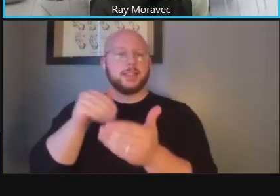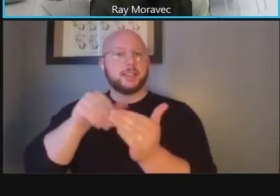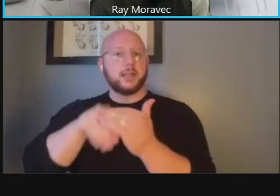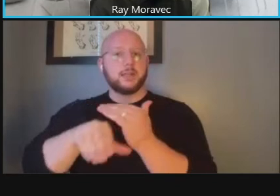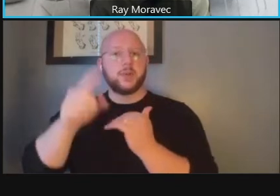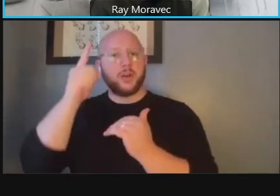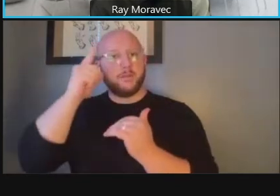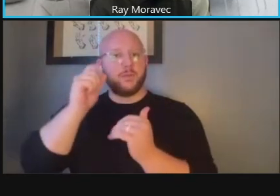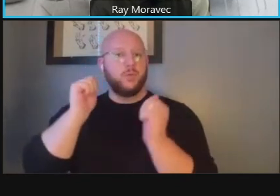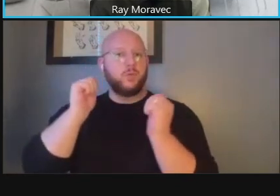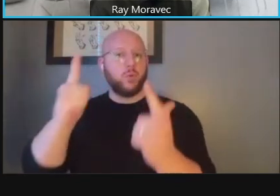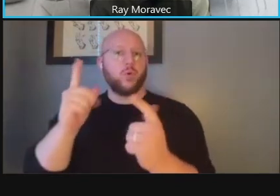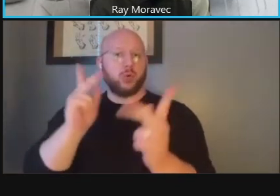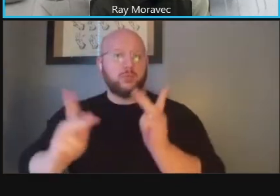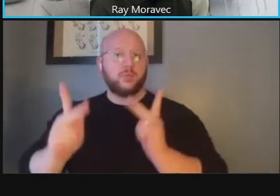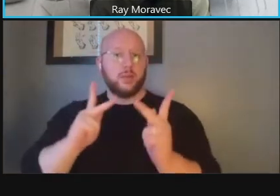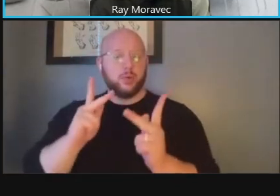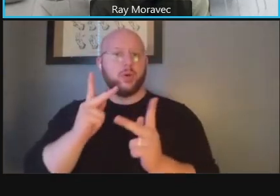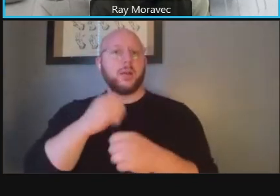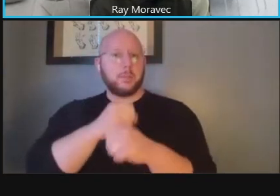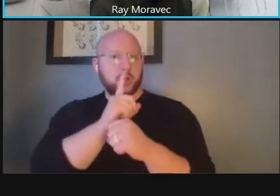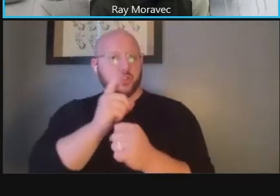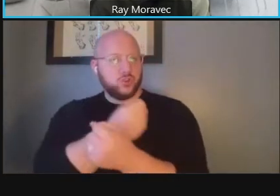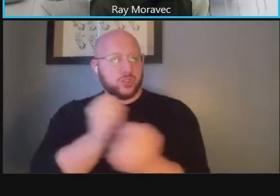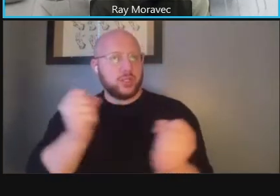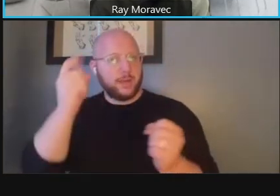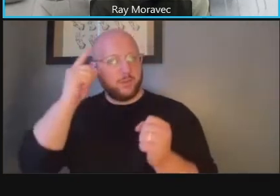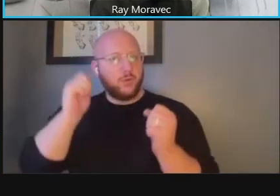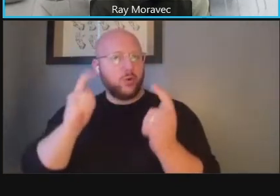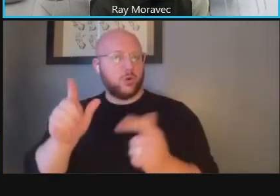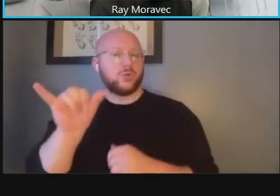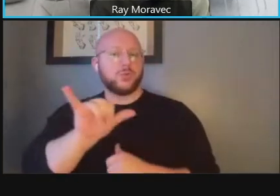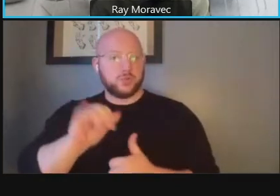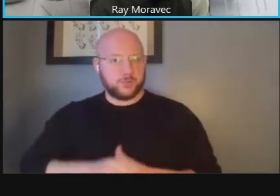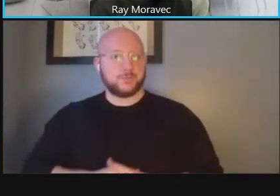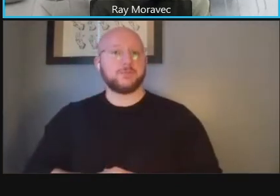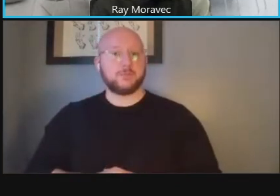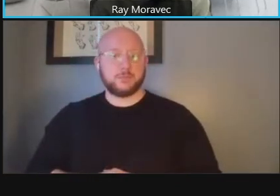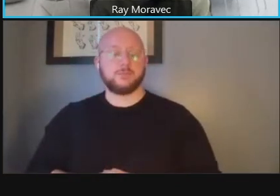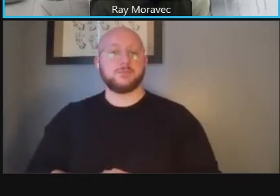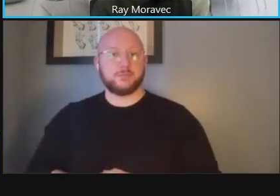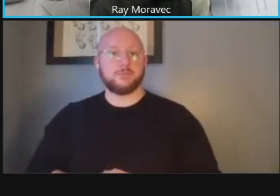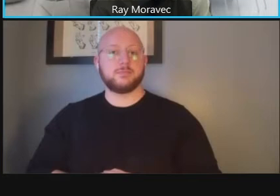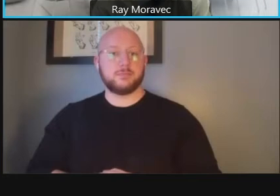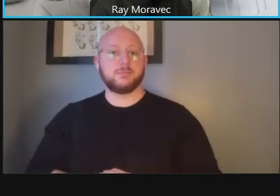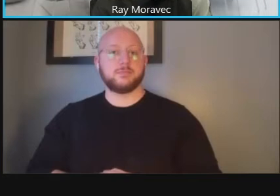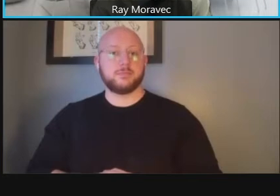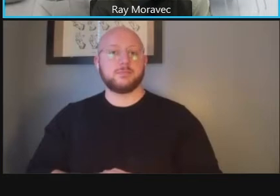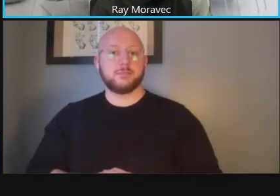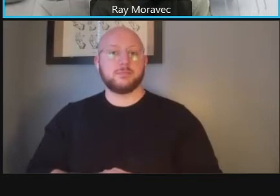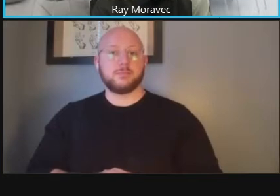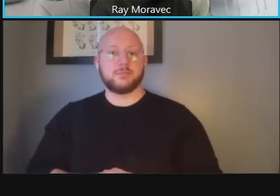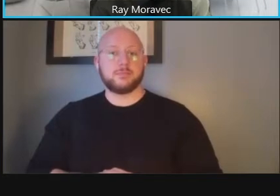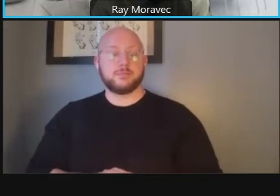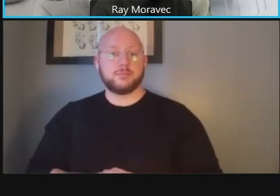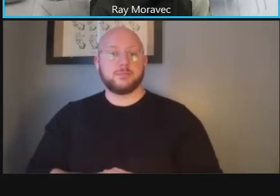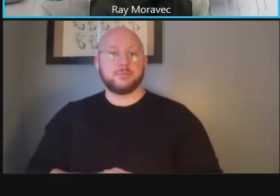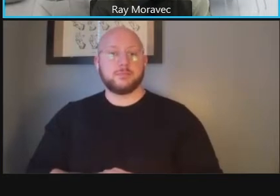keeping a focus on safety visibility and general comfort within the area you go to the next slide